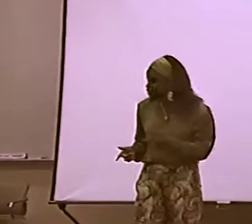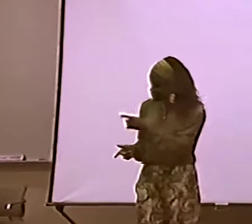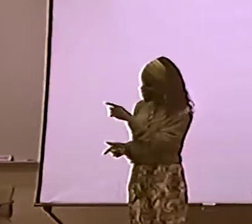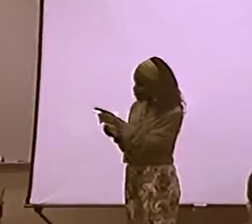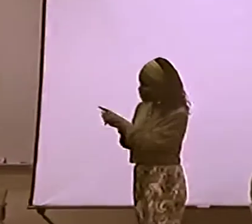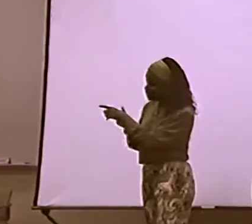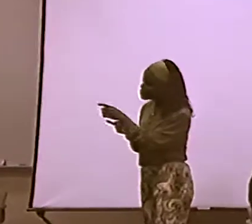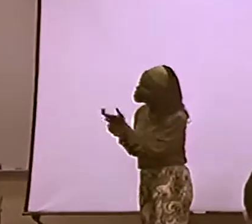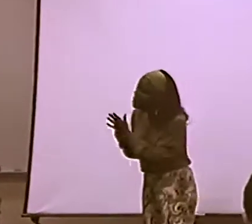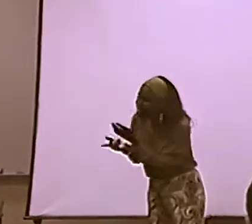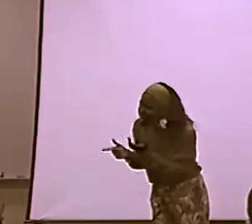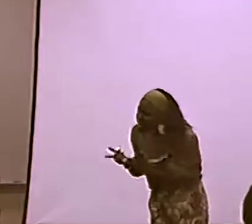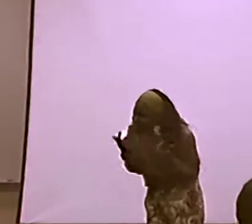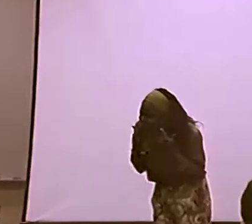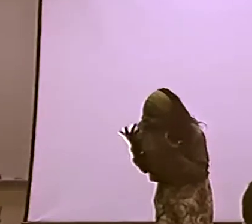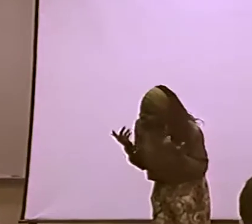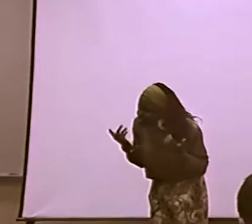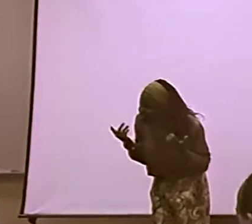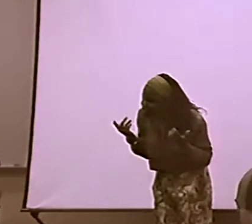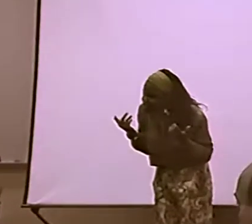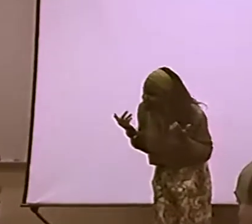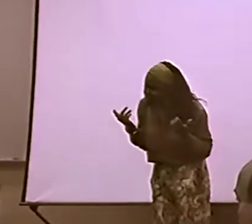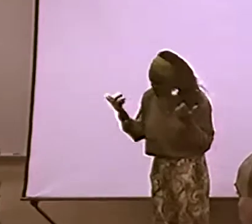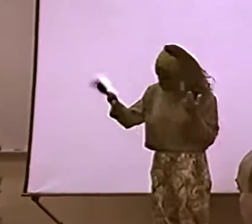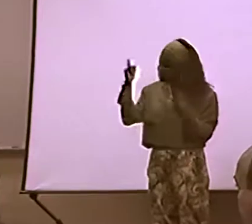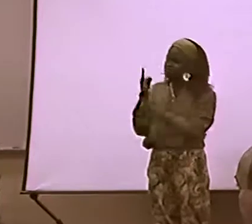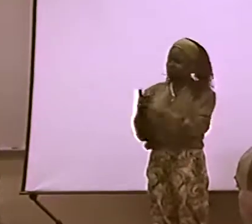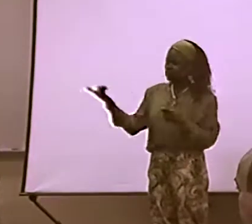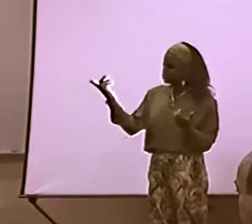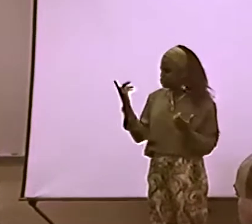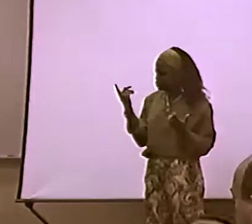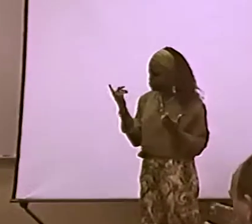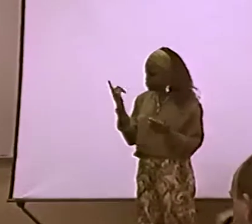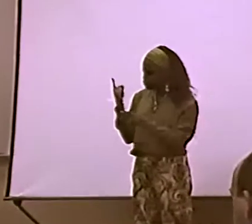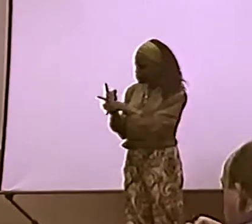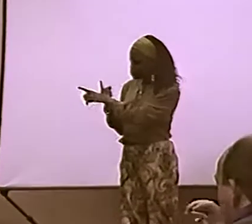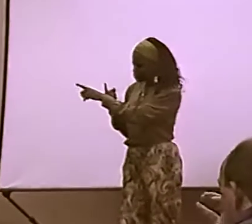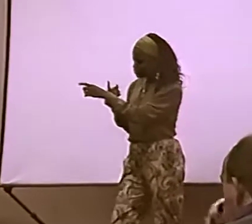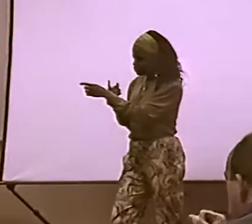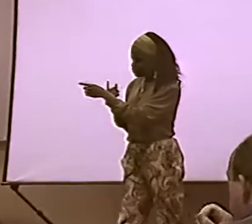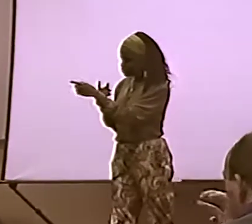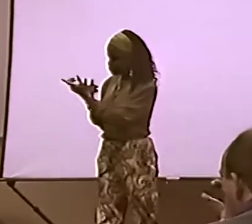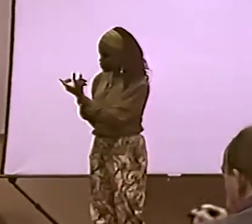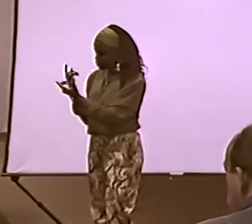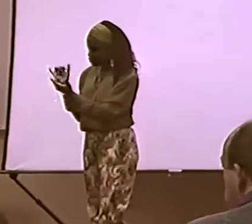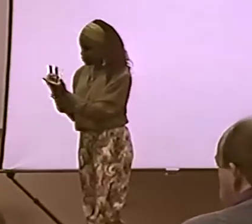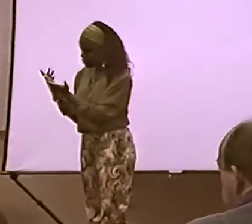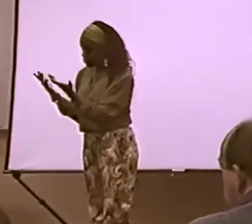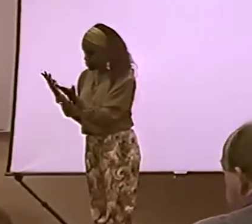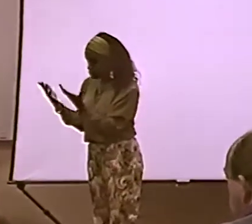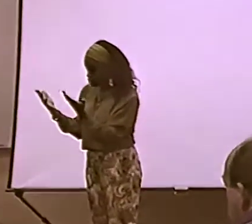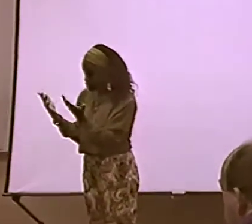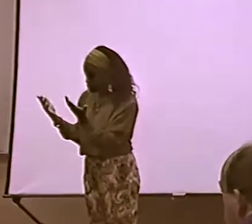WHAT DOES THIS MEAN? UH...UH...